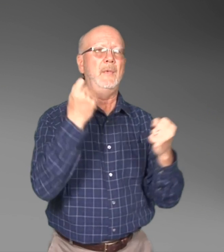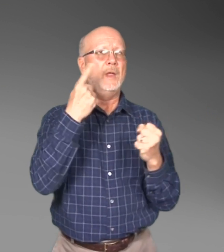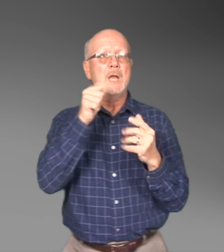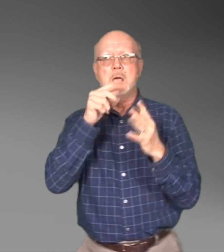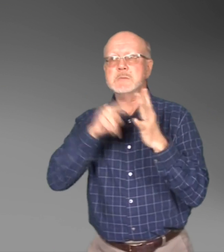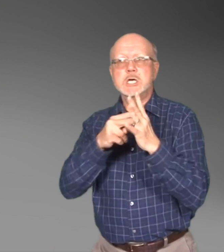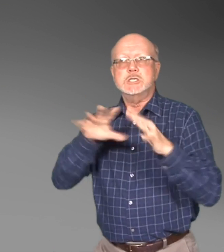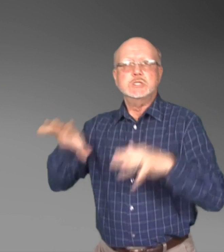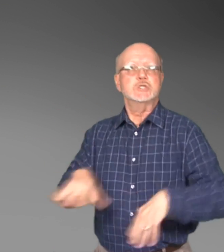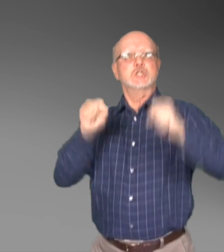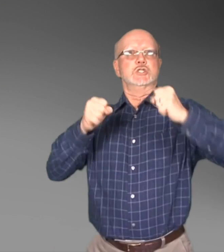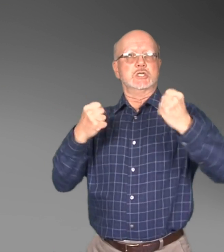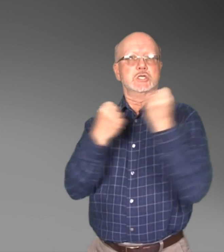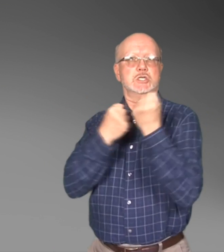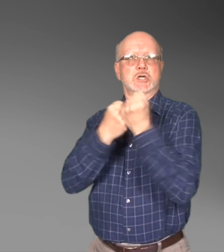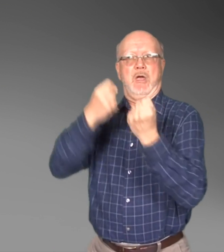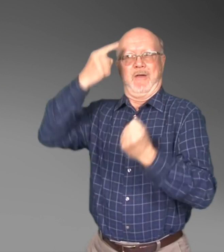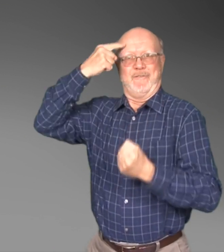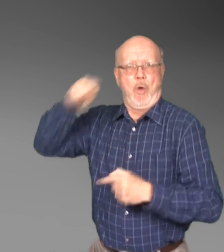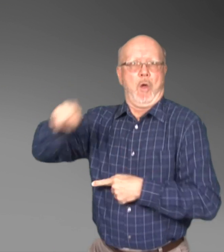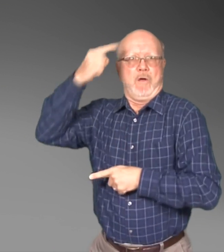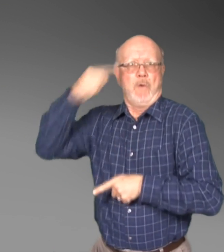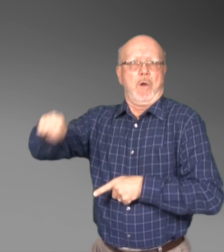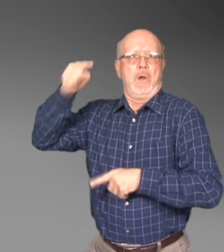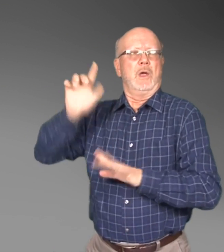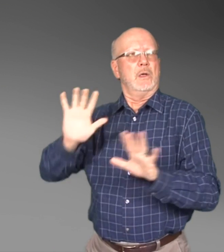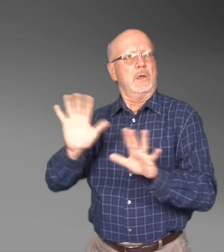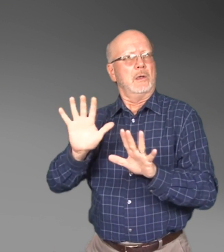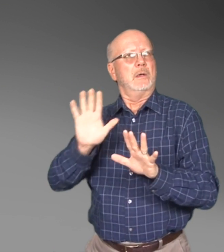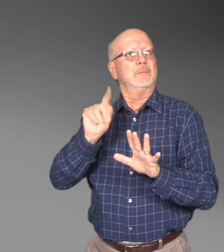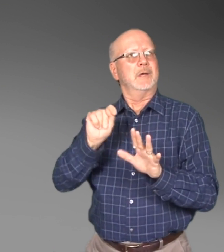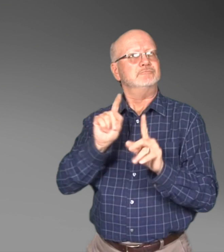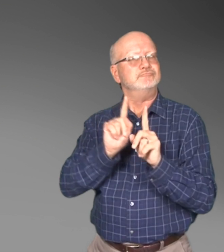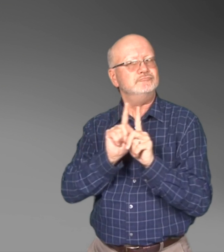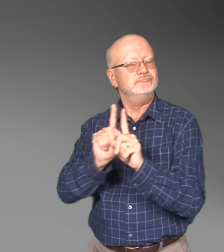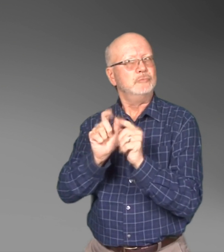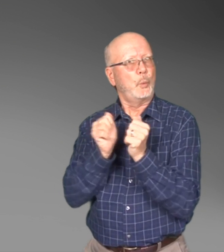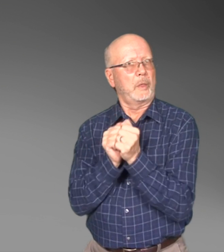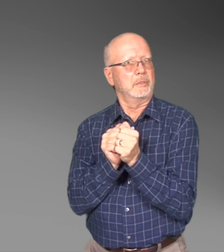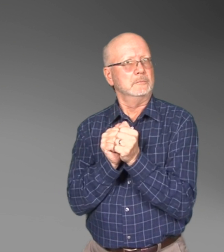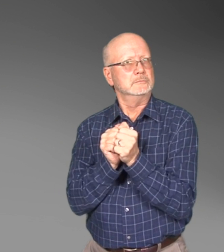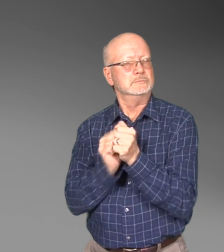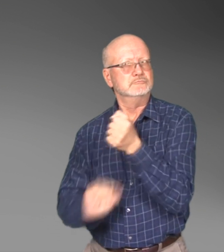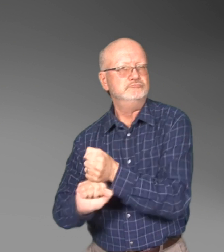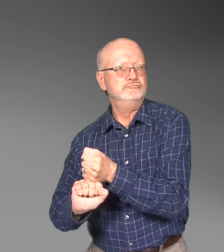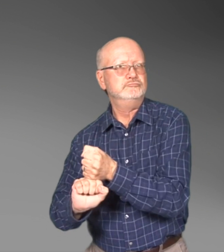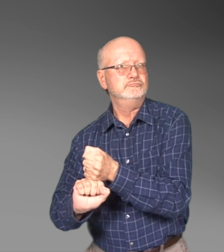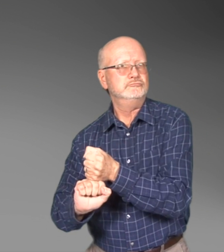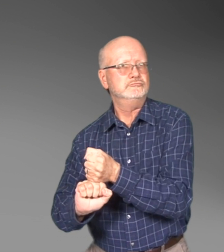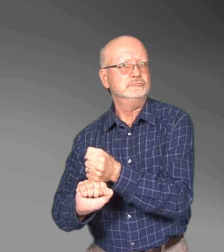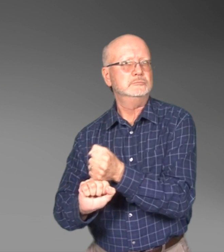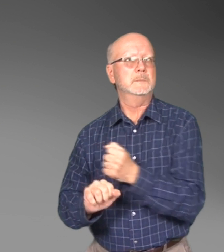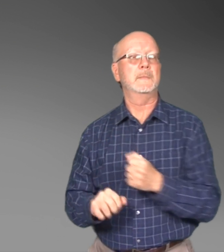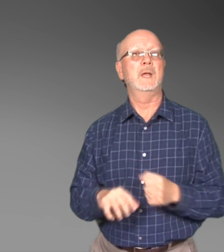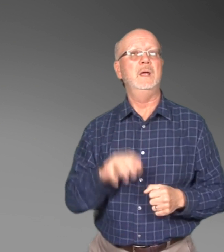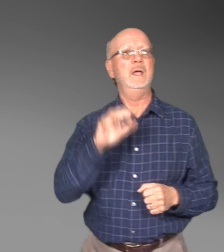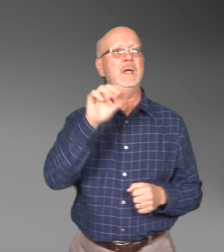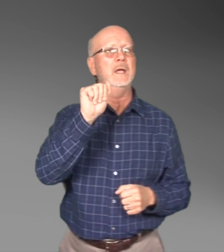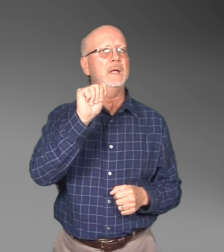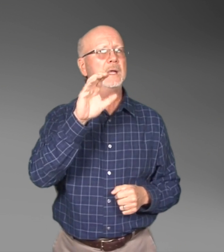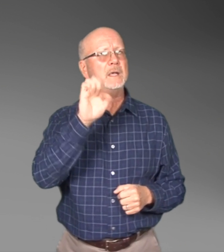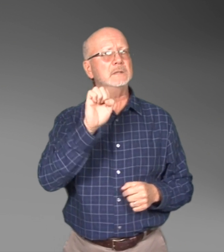and to provide moral support, but it is not the intent of the advocate to take over advocacy or to interpret